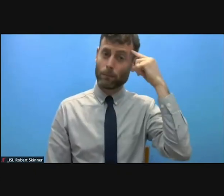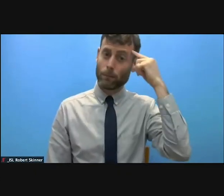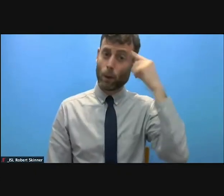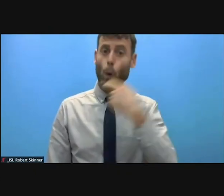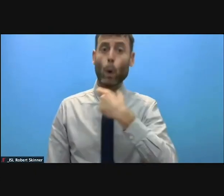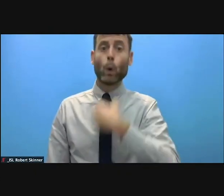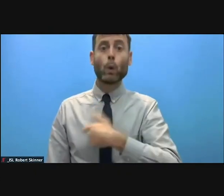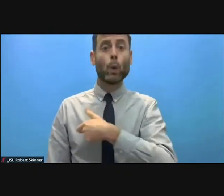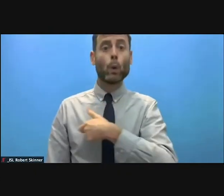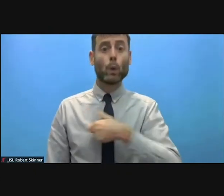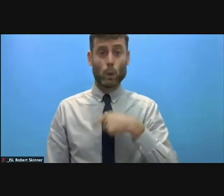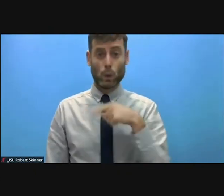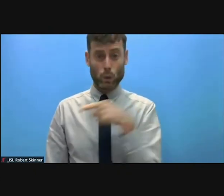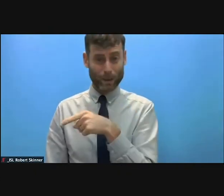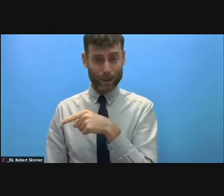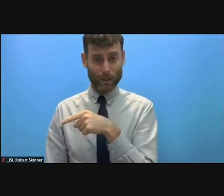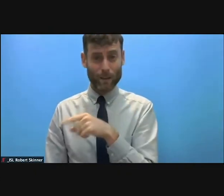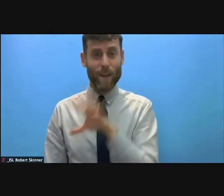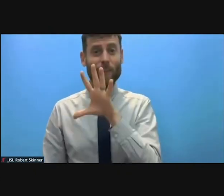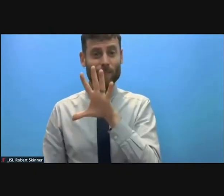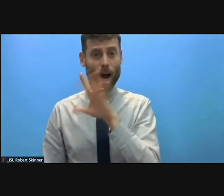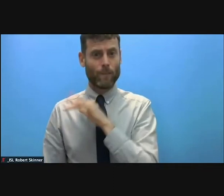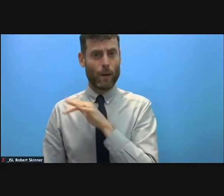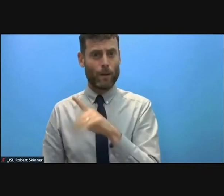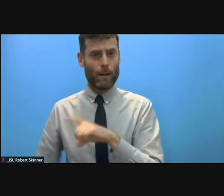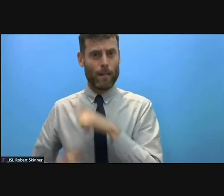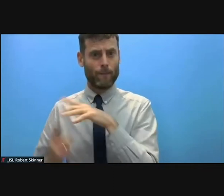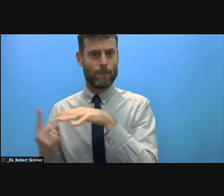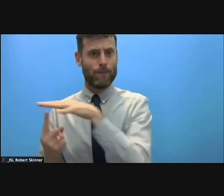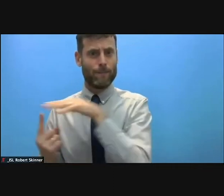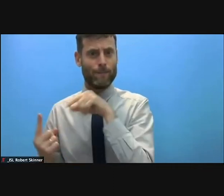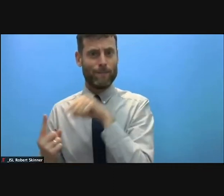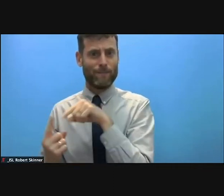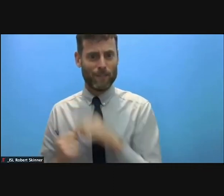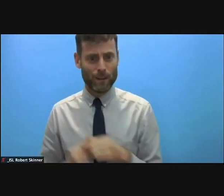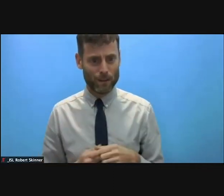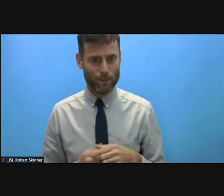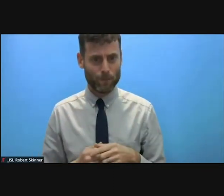a declining compliance with international humanitarian law and with human rights law.